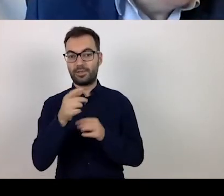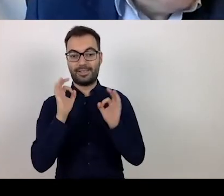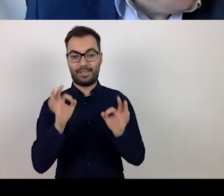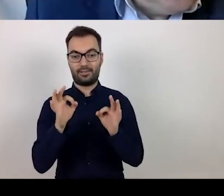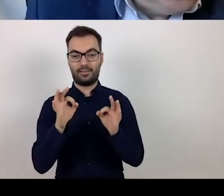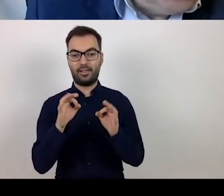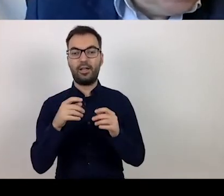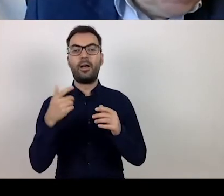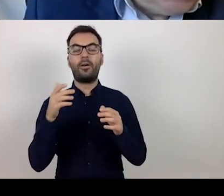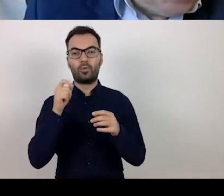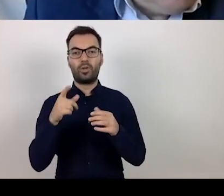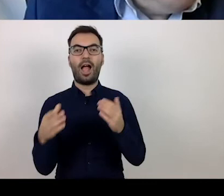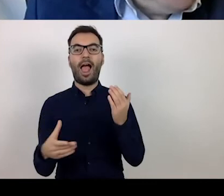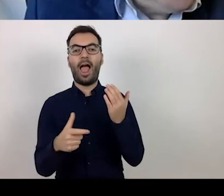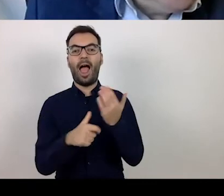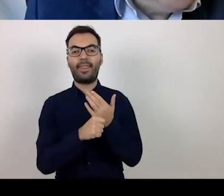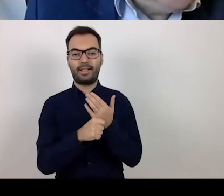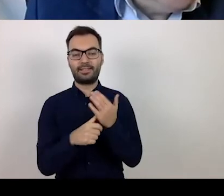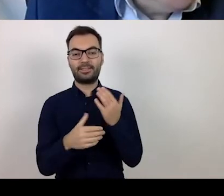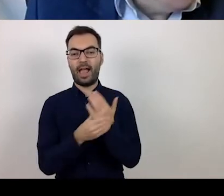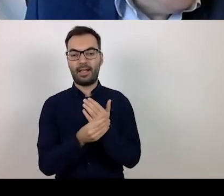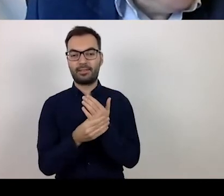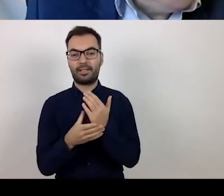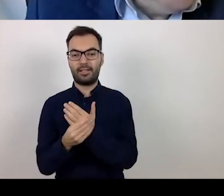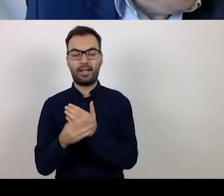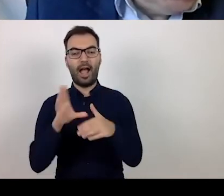that agreements for over 6 million are currently being annexed.